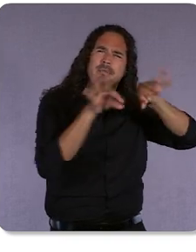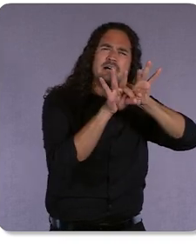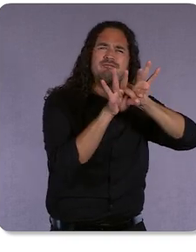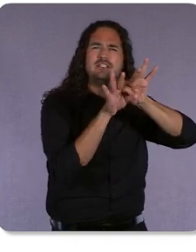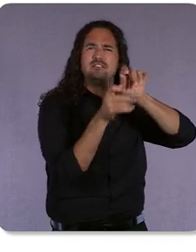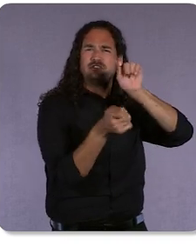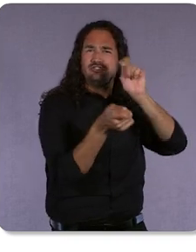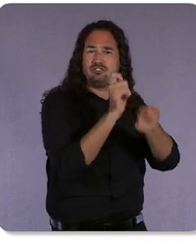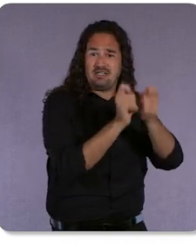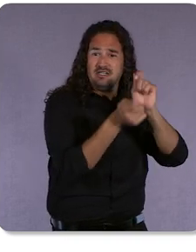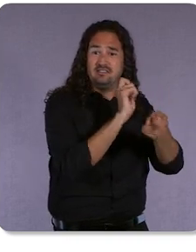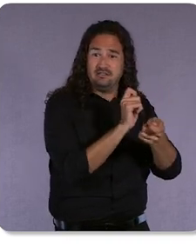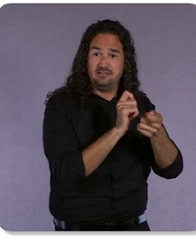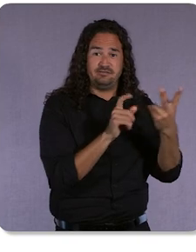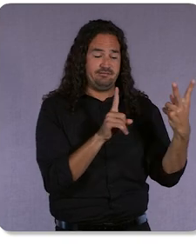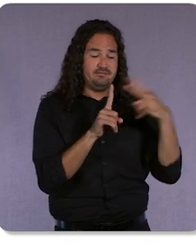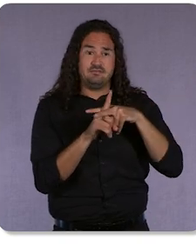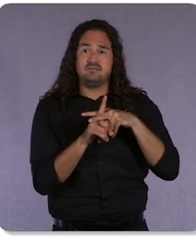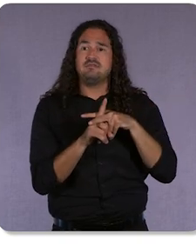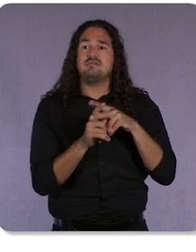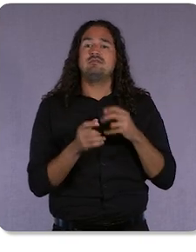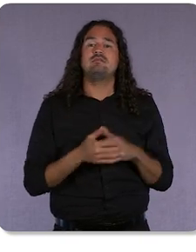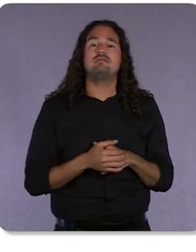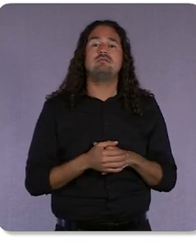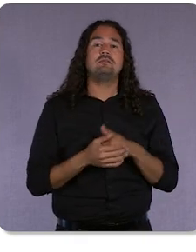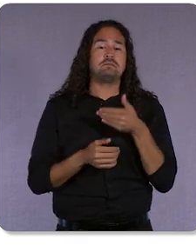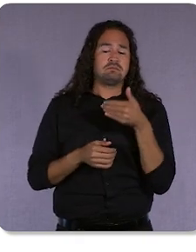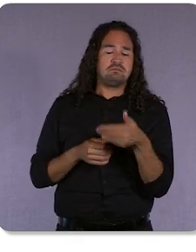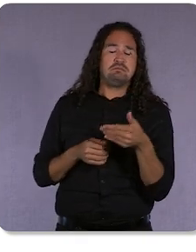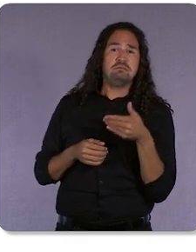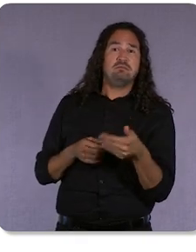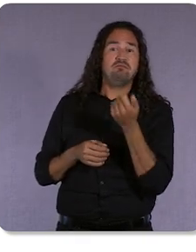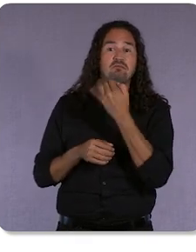and in a few months the score will cover every campaign type in Google Ads.